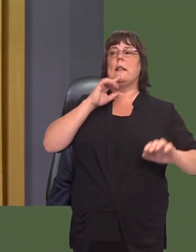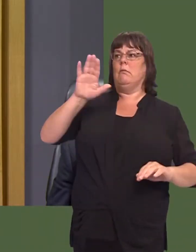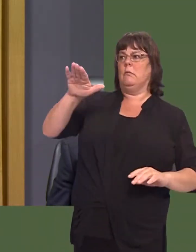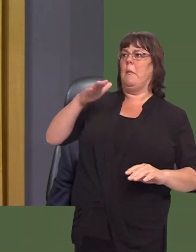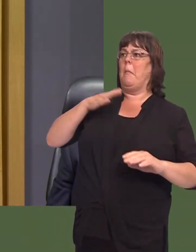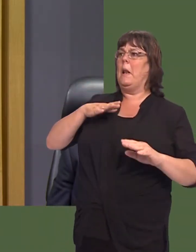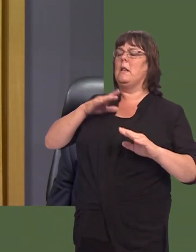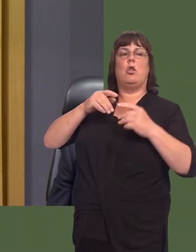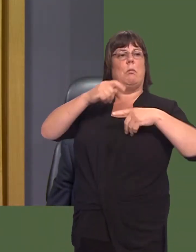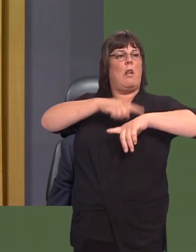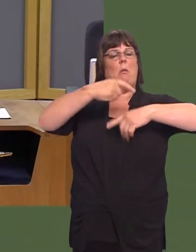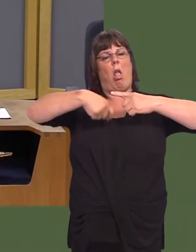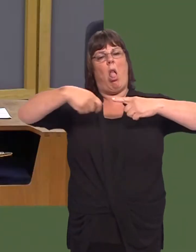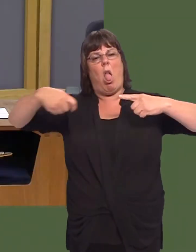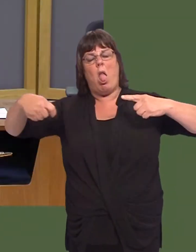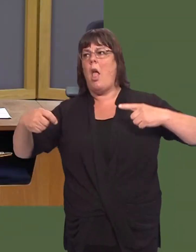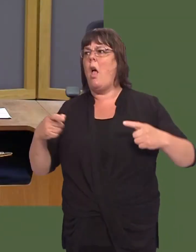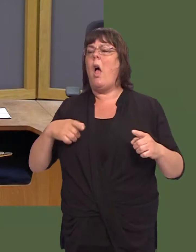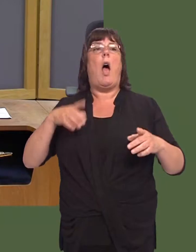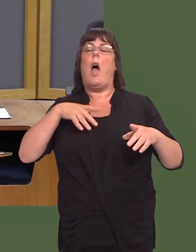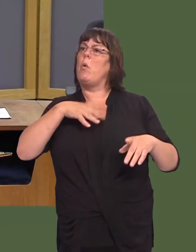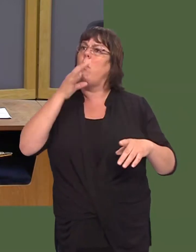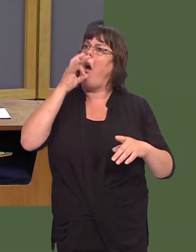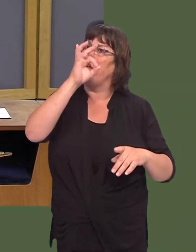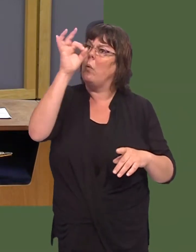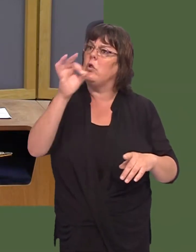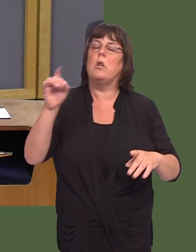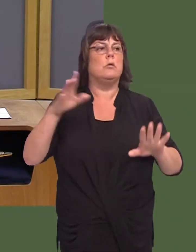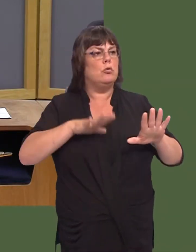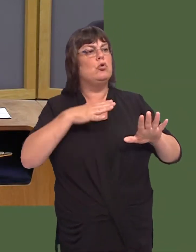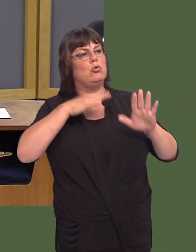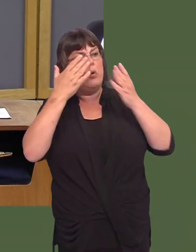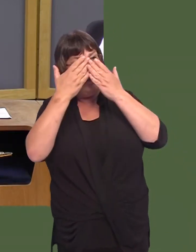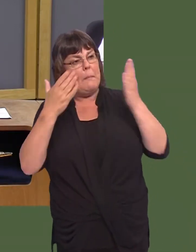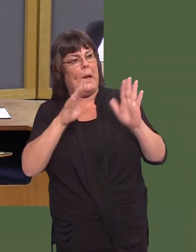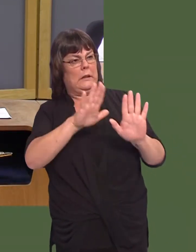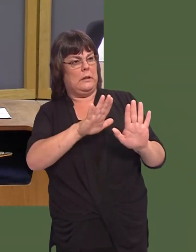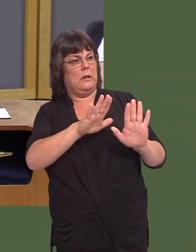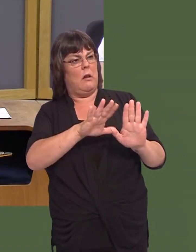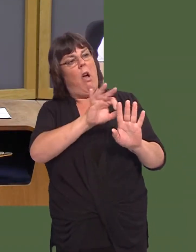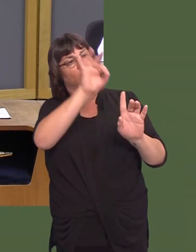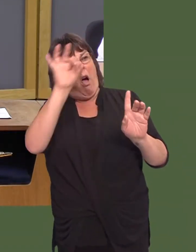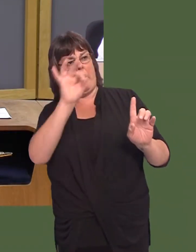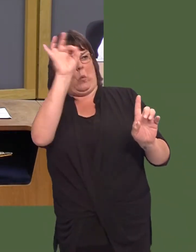Can youó Janet Finch-Saunders: With all due respect, youíve allowed longer questionsó Y Llywydd / The Llywydd: No, there is noó[Interruption.] Show some respect. Complete your question.